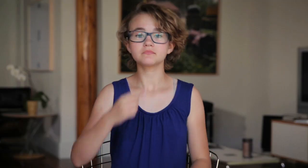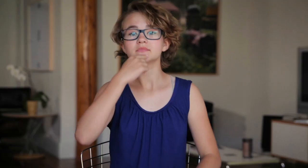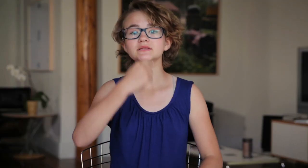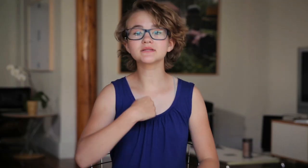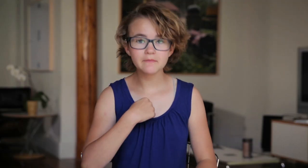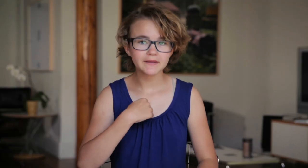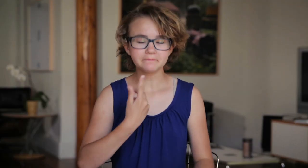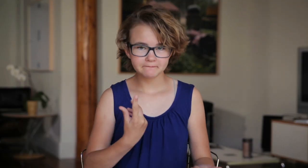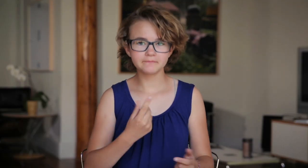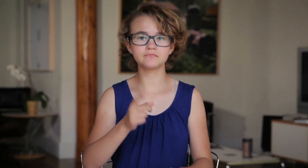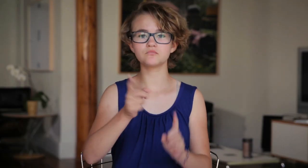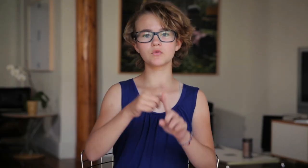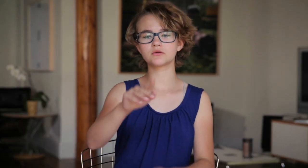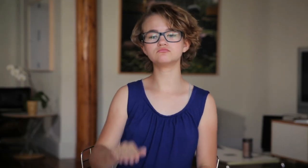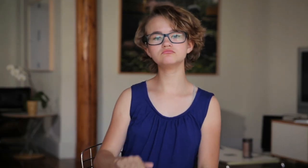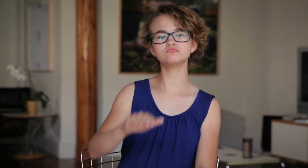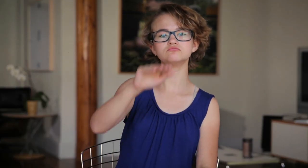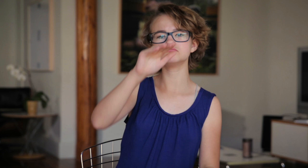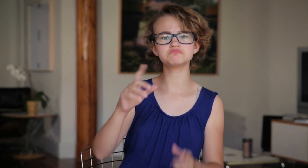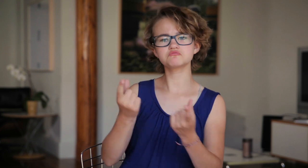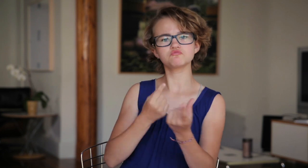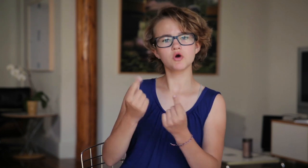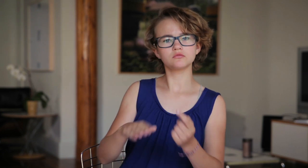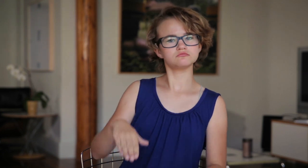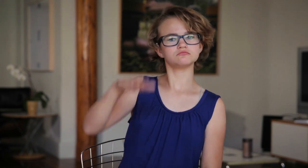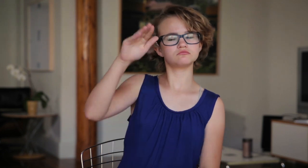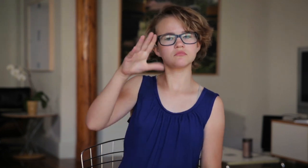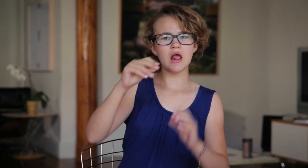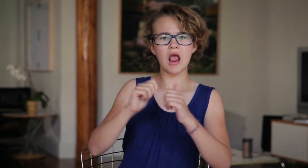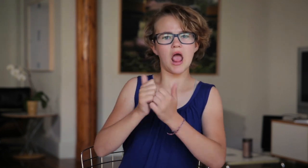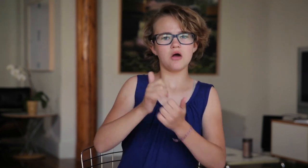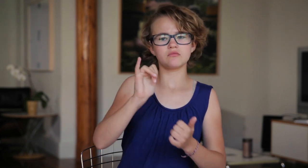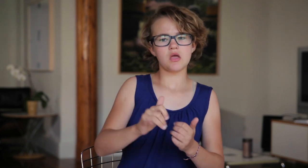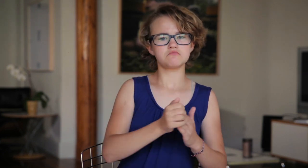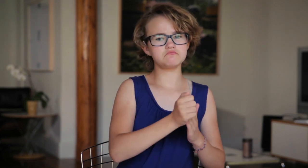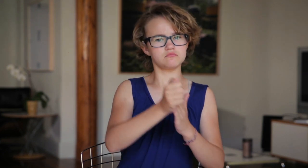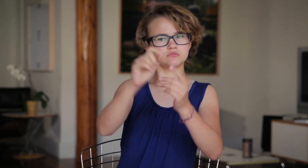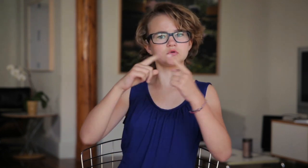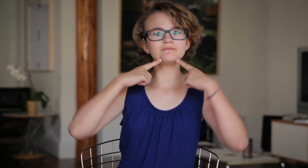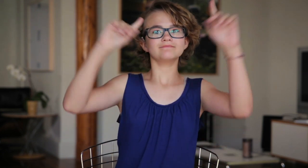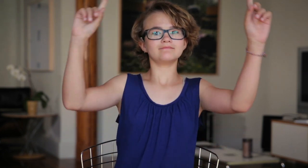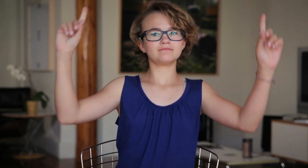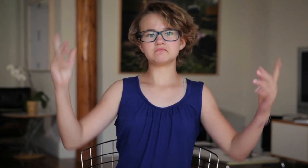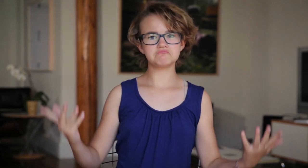Tell me about your upbringing and how it led to your present success.